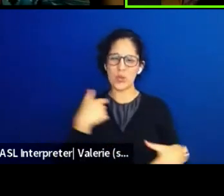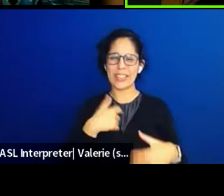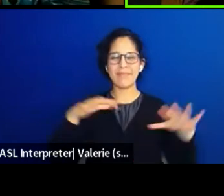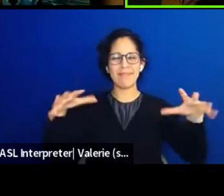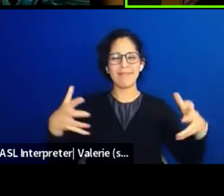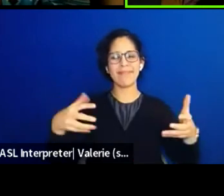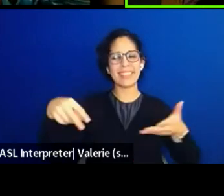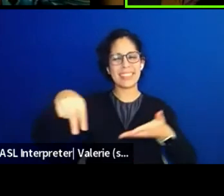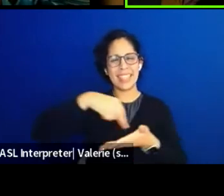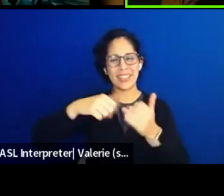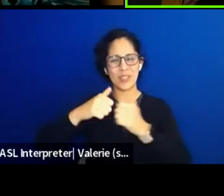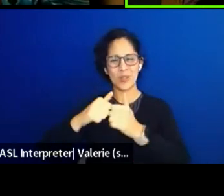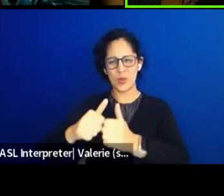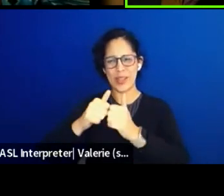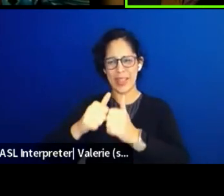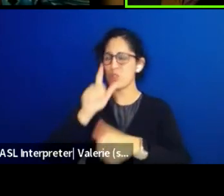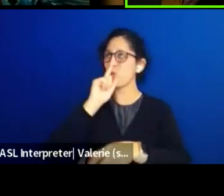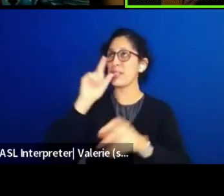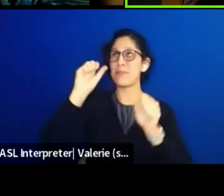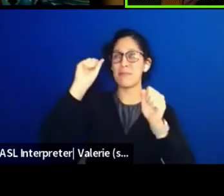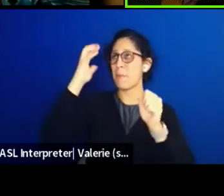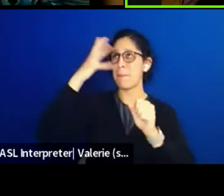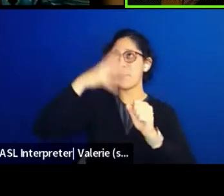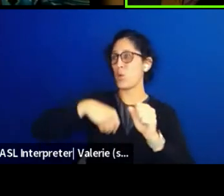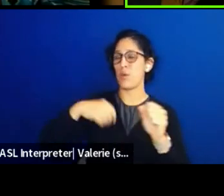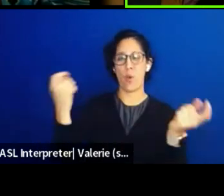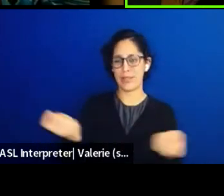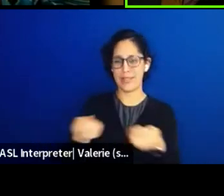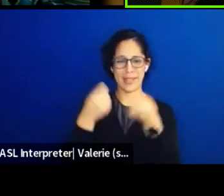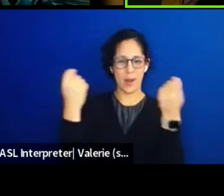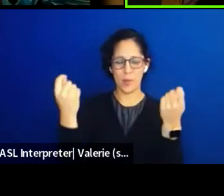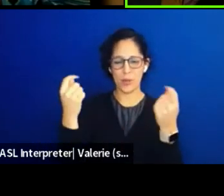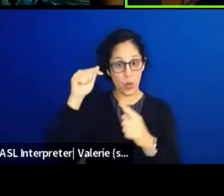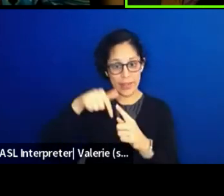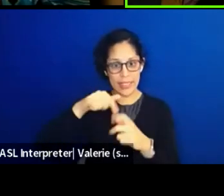And these types of things that we're missing in our lives,